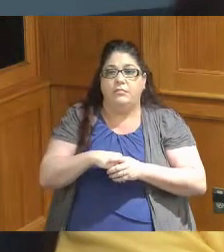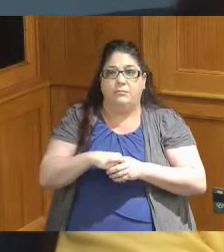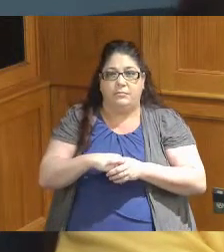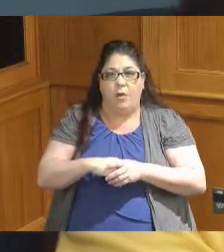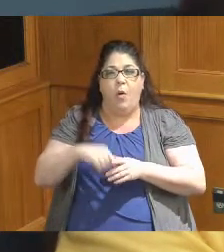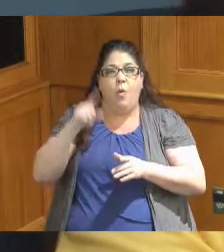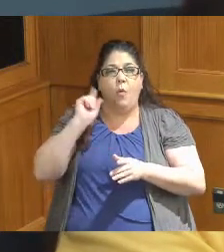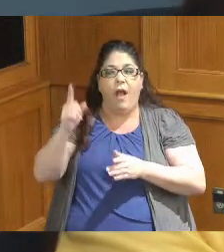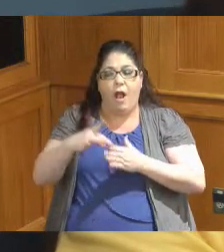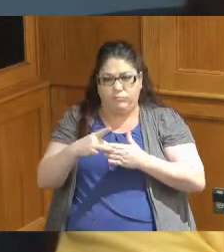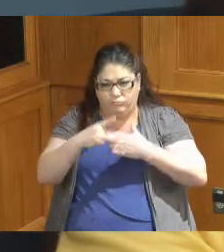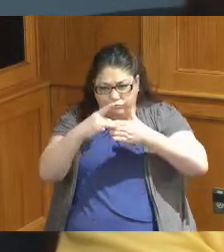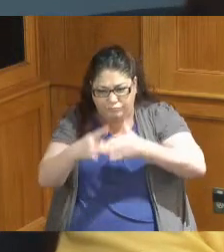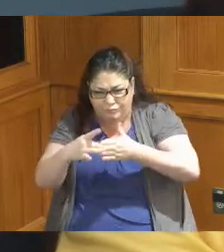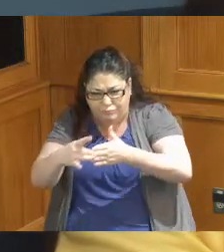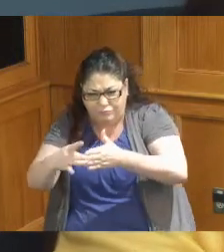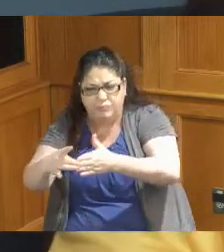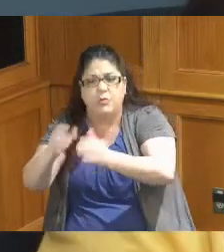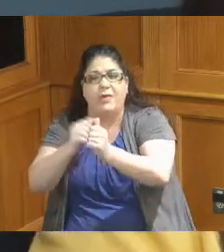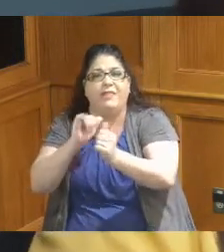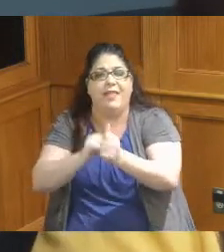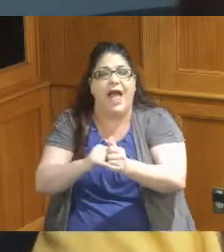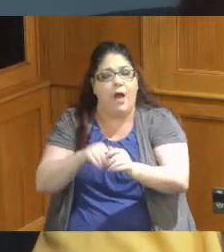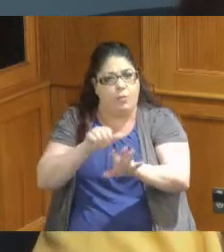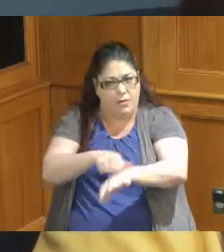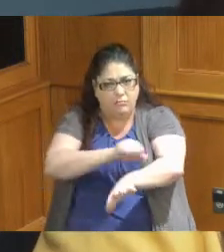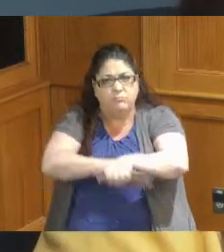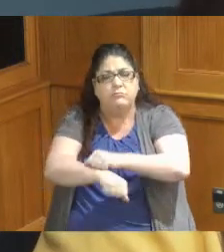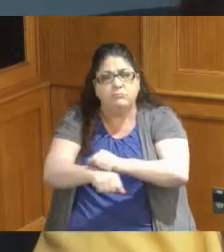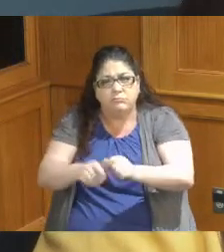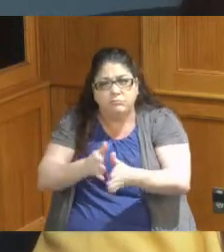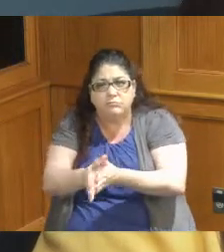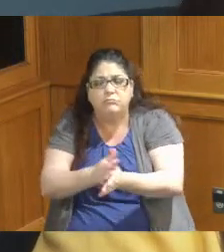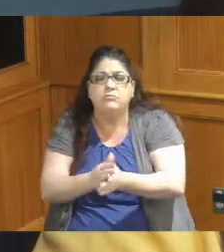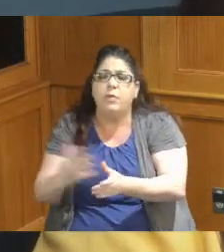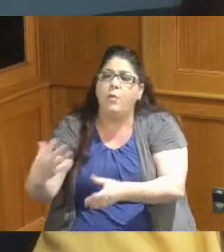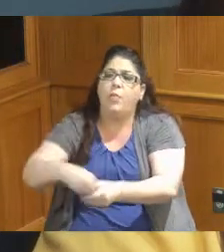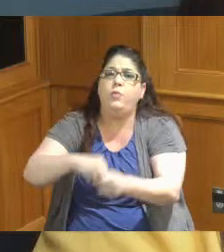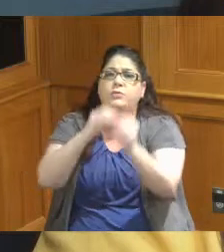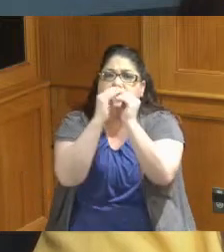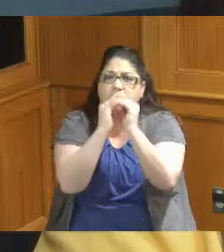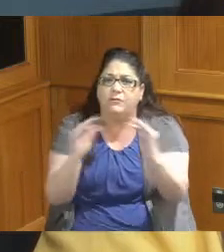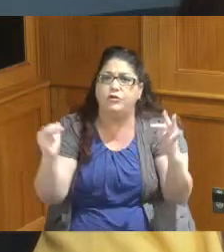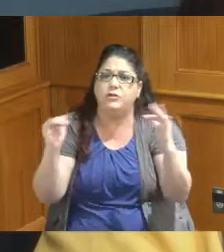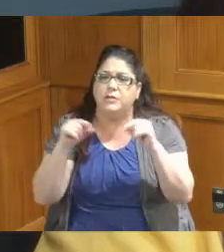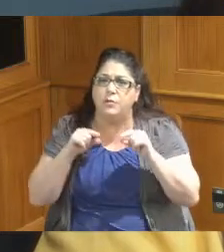Spence Bridge and being proactive as it relates to inclusiveness and diversity is extremely important